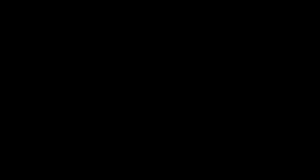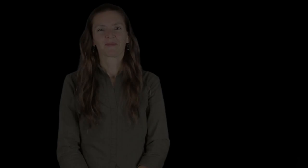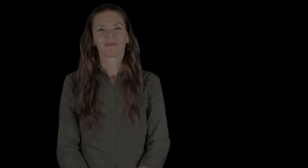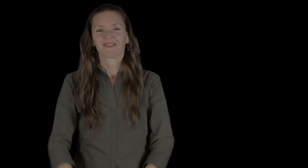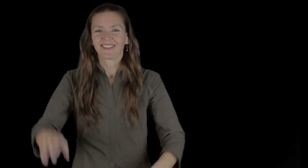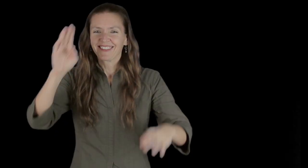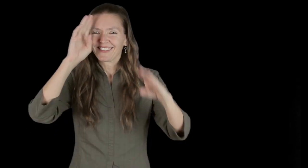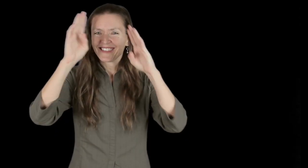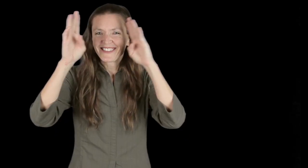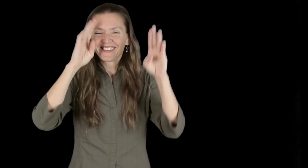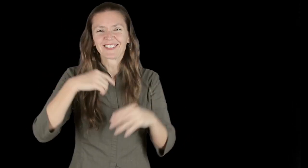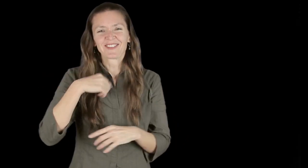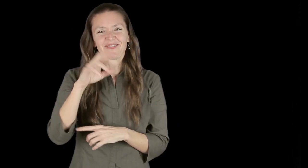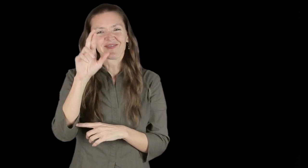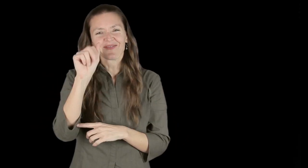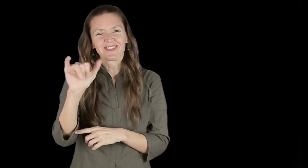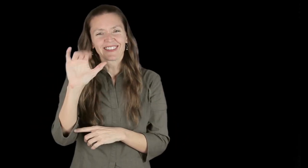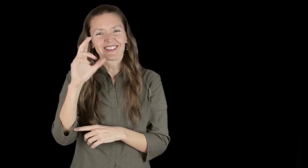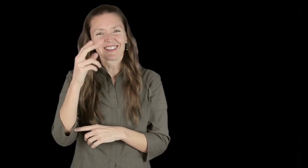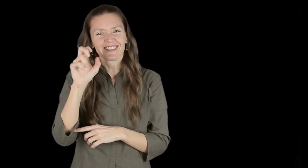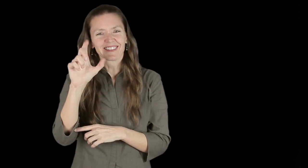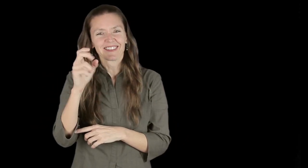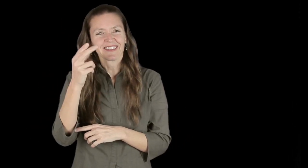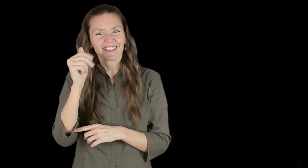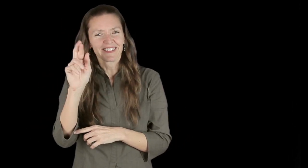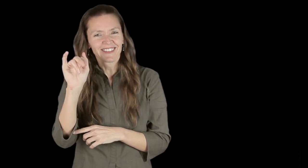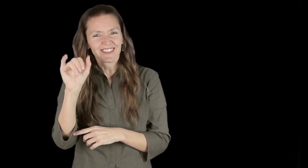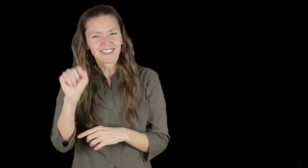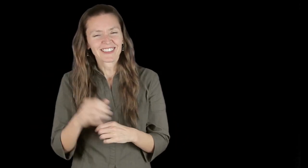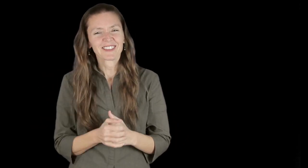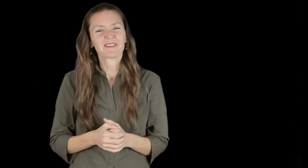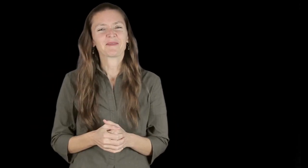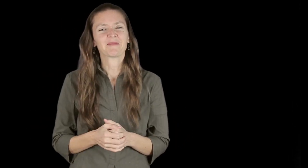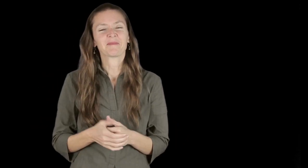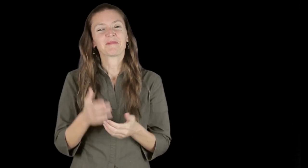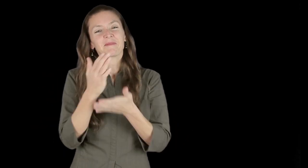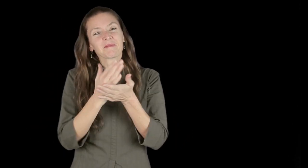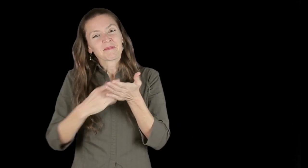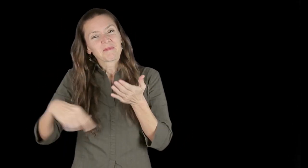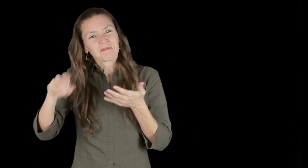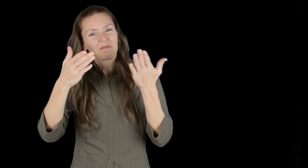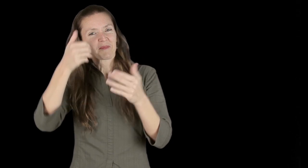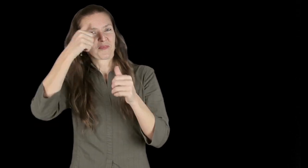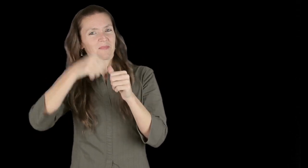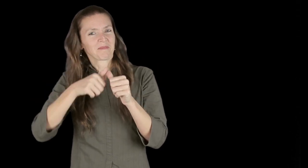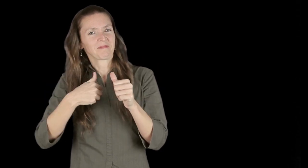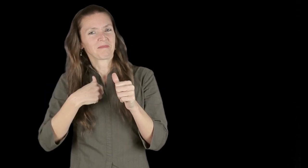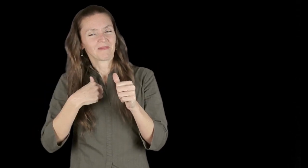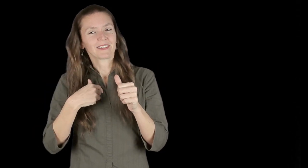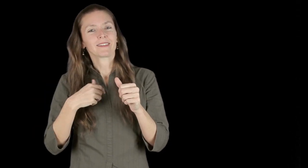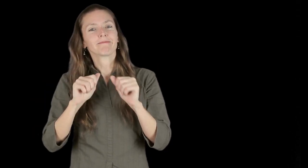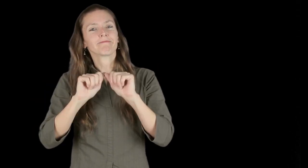“Seizing Academic Power: Creating Deaf Counternarratives with Commentary” [Raychelle, a white, slim woman with long, wavy light brown hair, wearing a dark taupe button-up shirt. Background screen is black.]